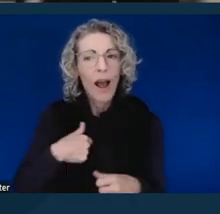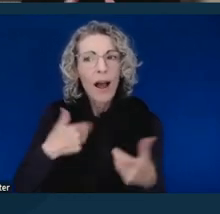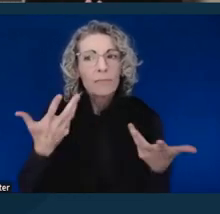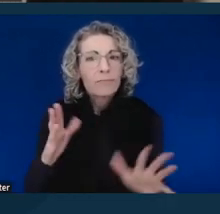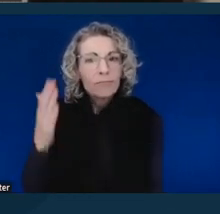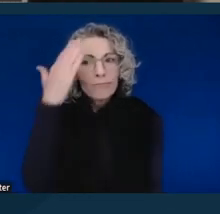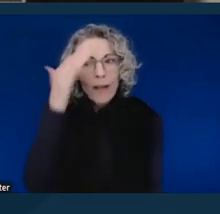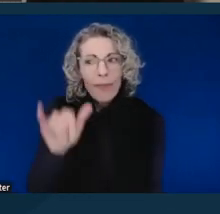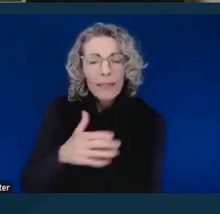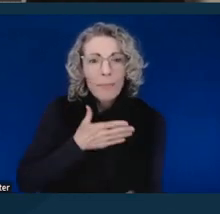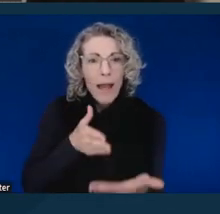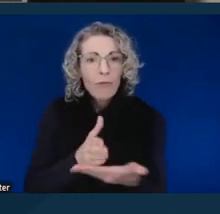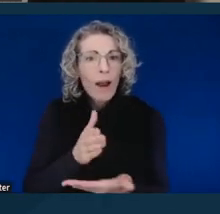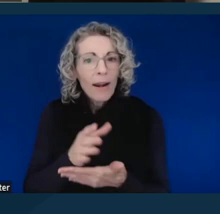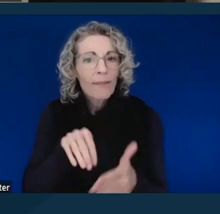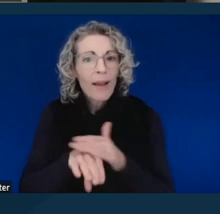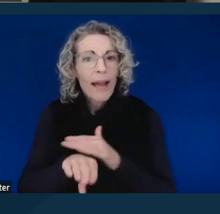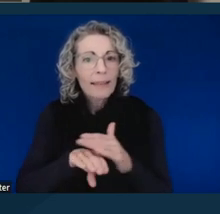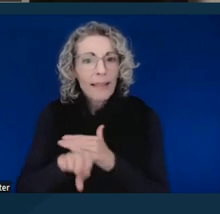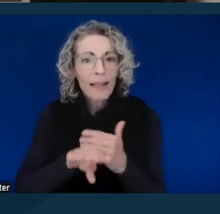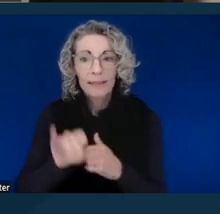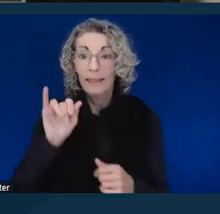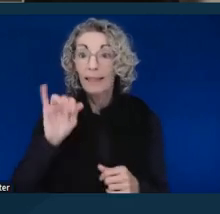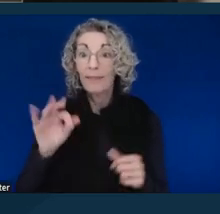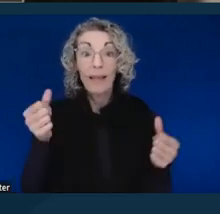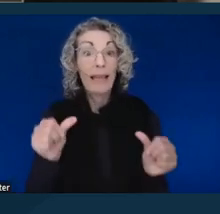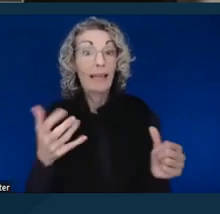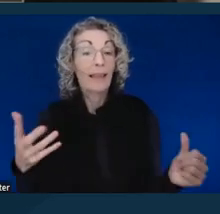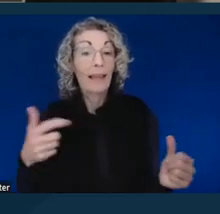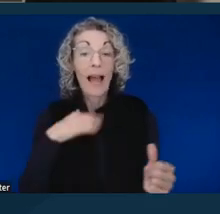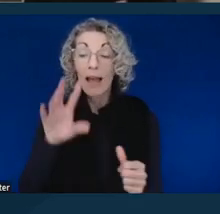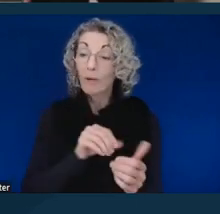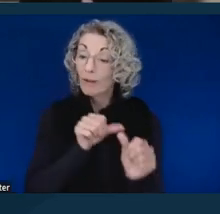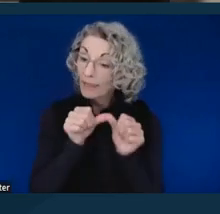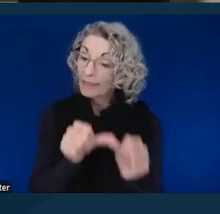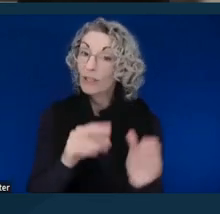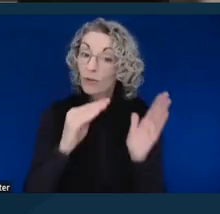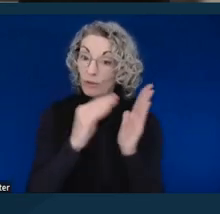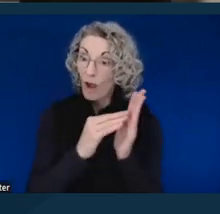And if anything, I was just going to continue documenting that we had an issue with the courts